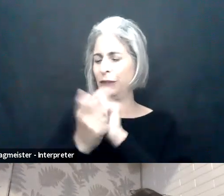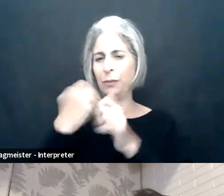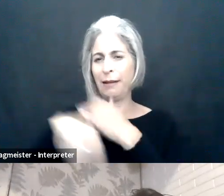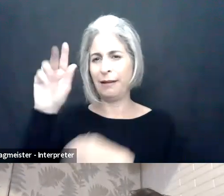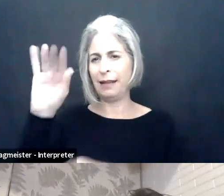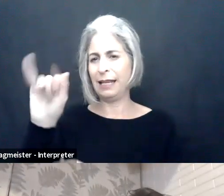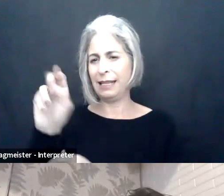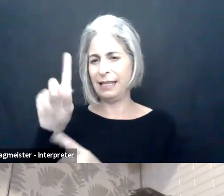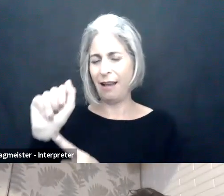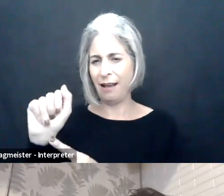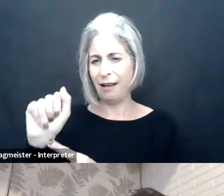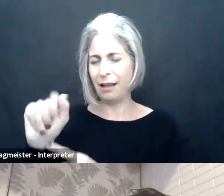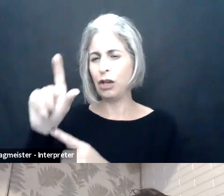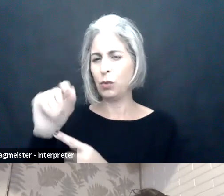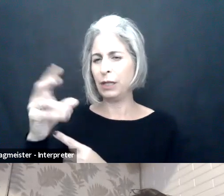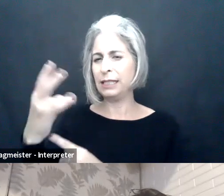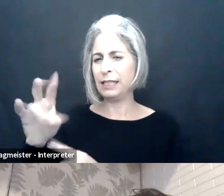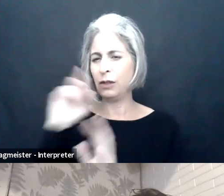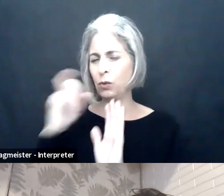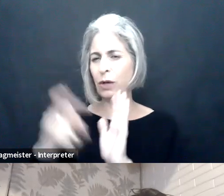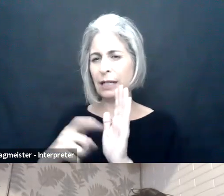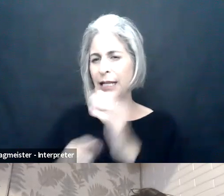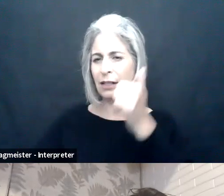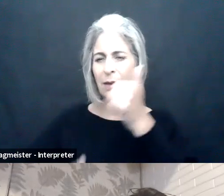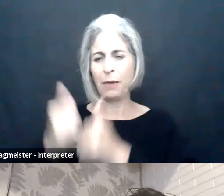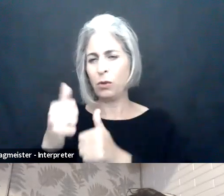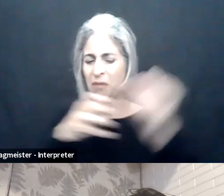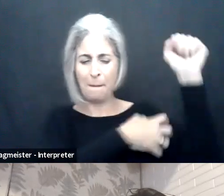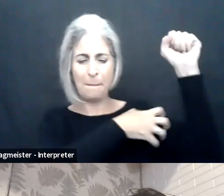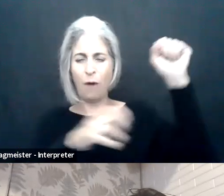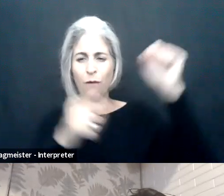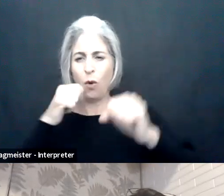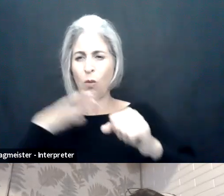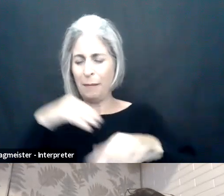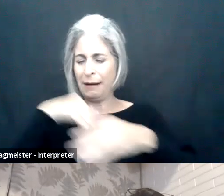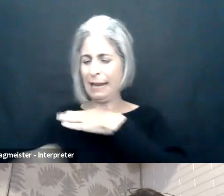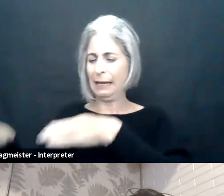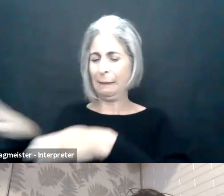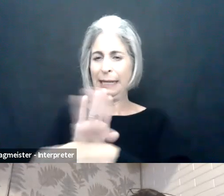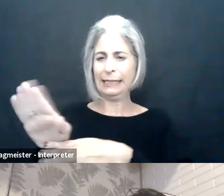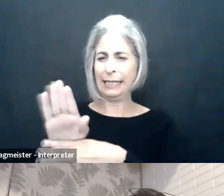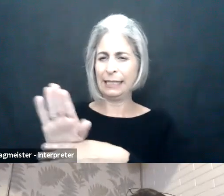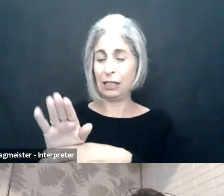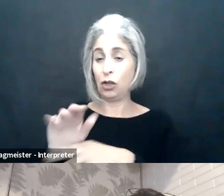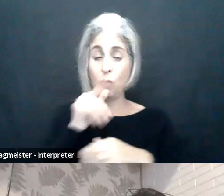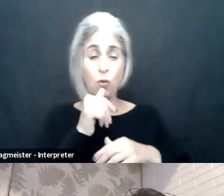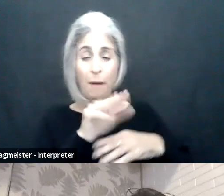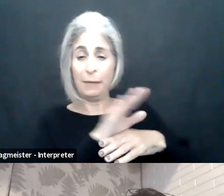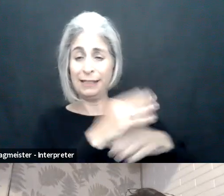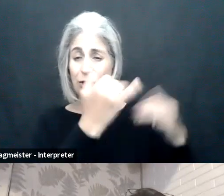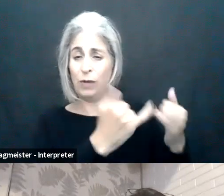CEO BarrierBreak. Shilpi was recognized as one of the